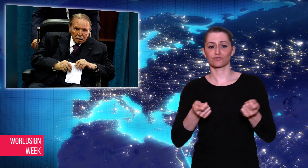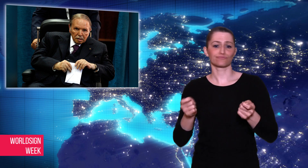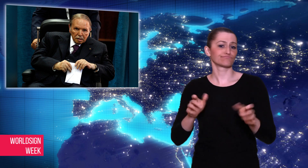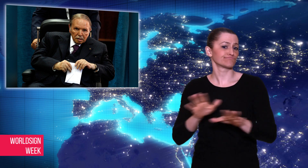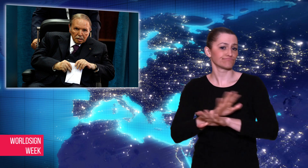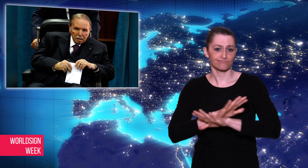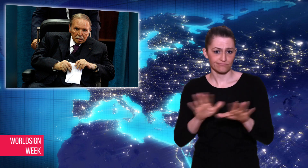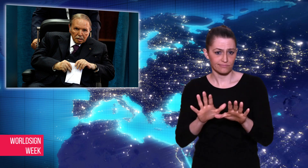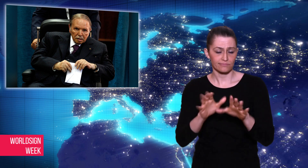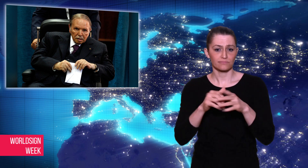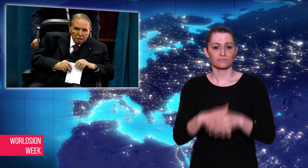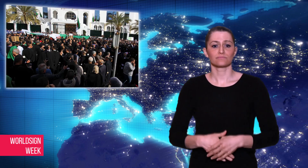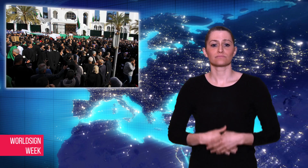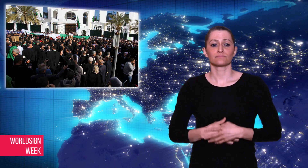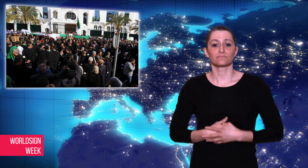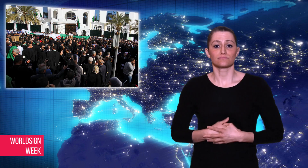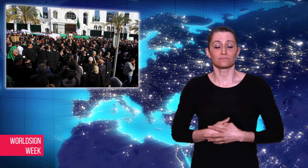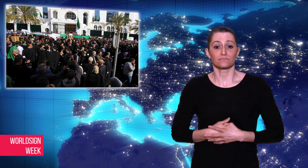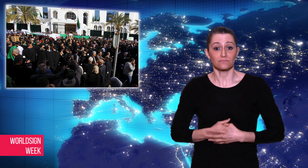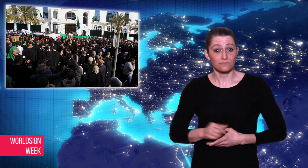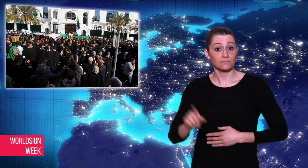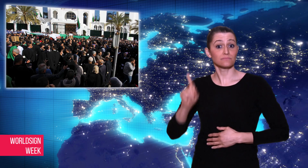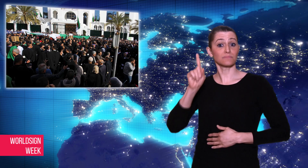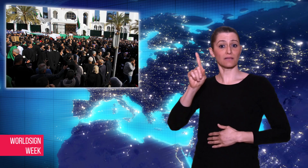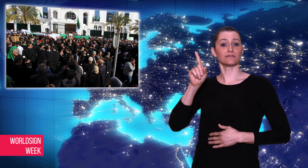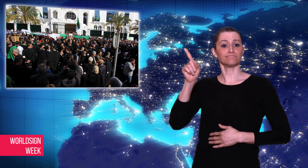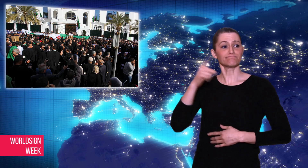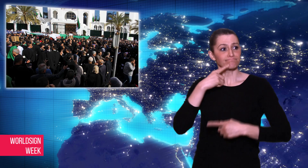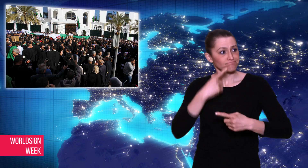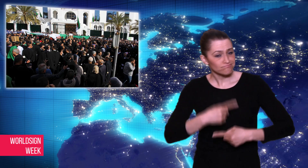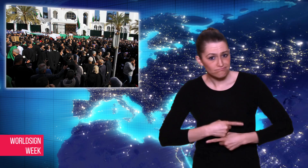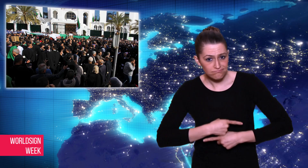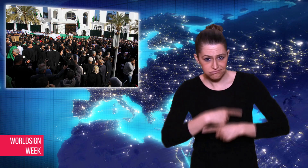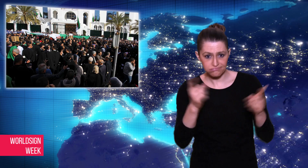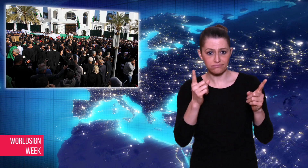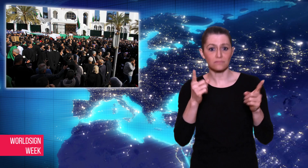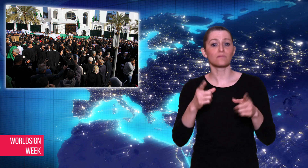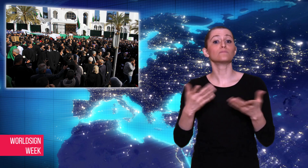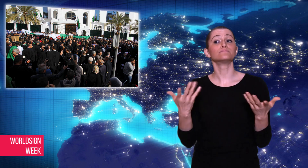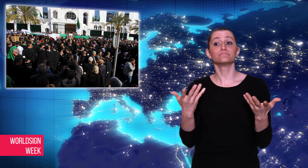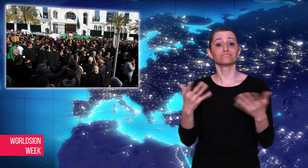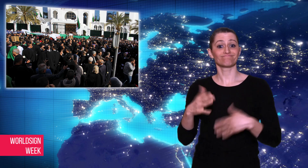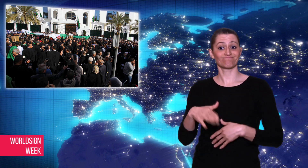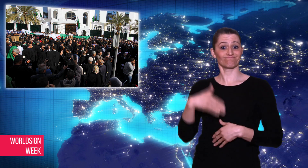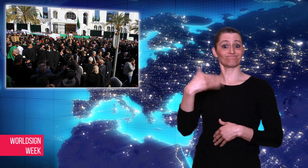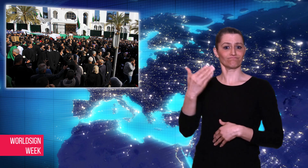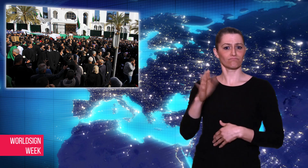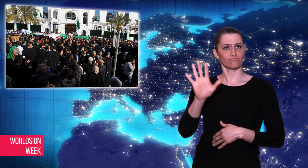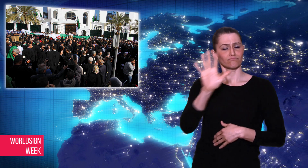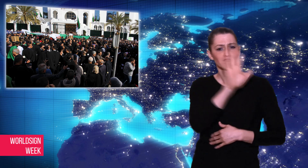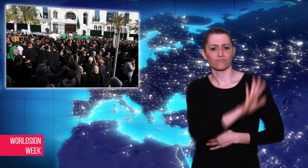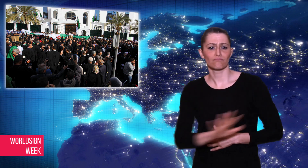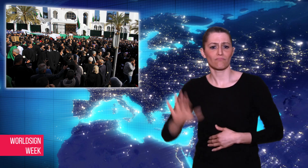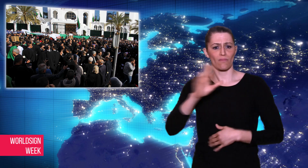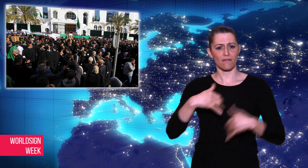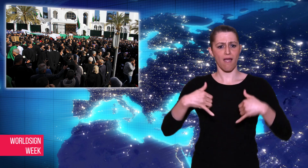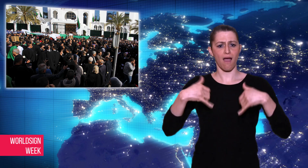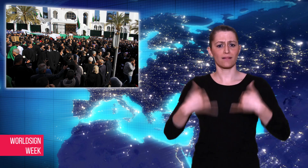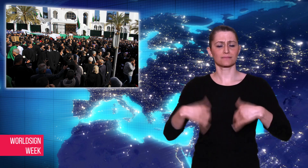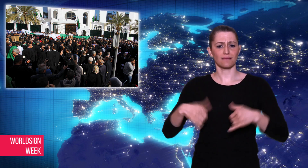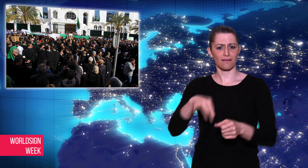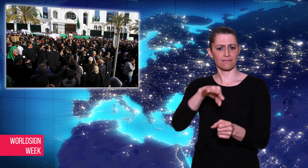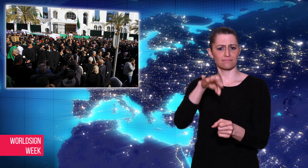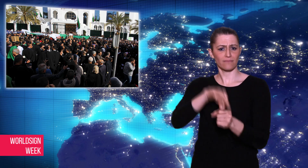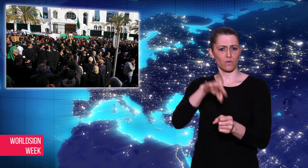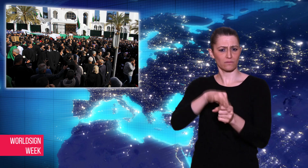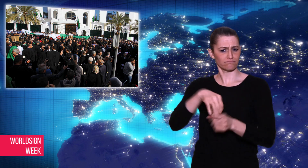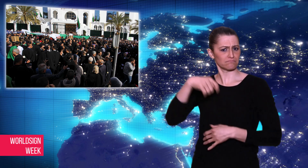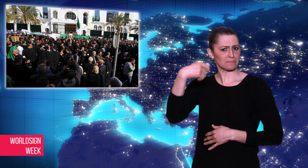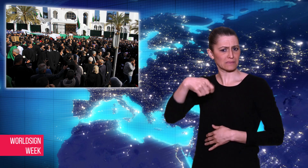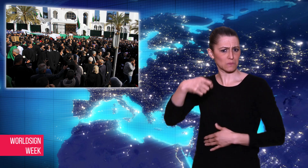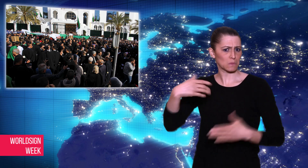he announced that he would not run for the presidency again.